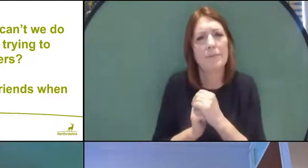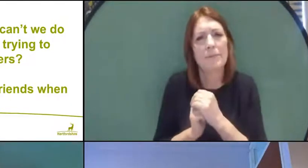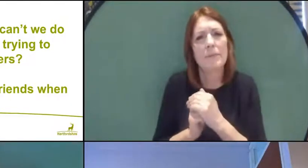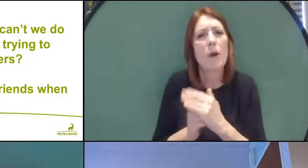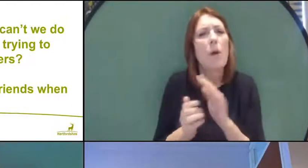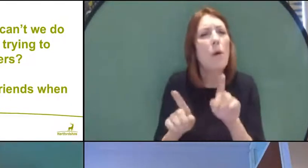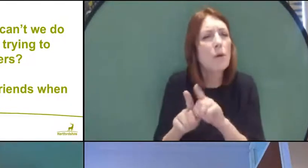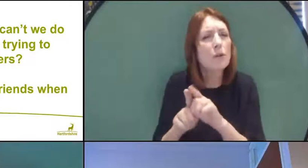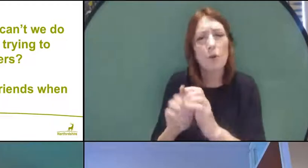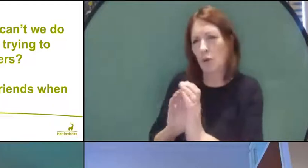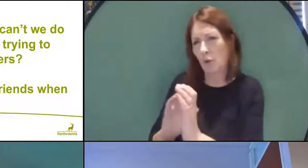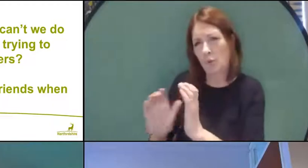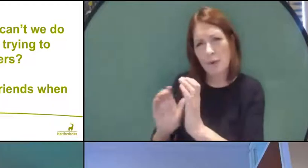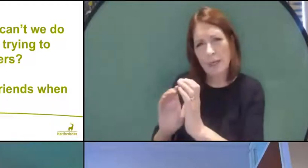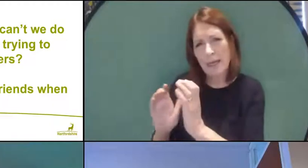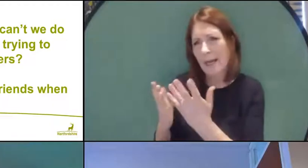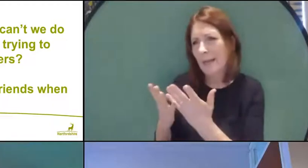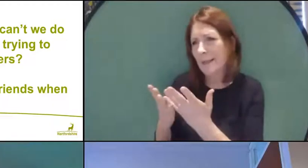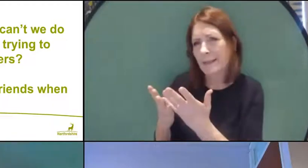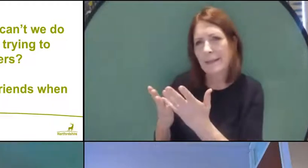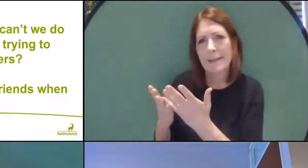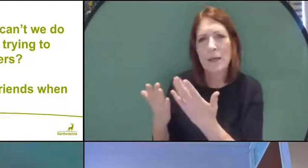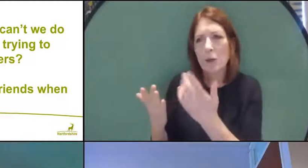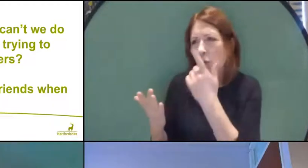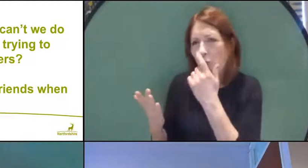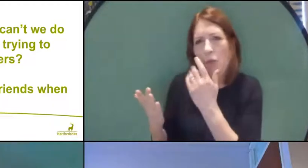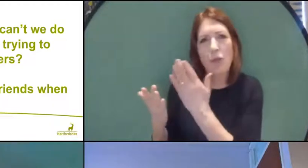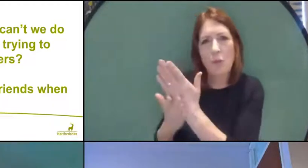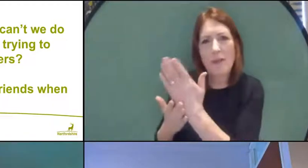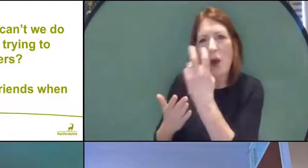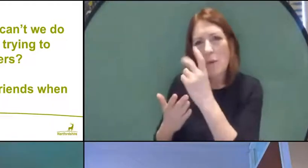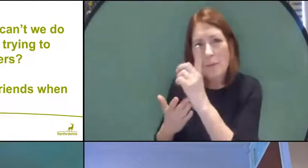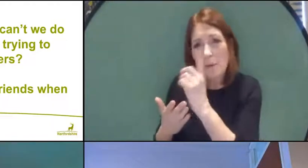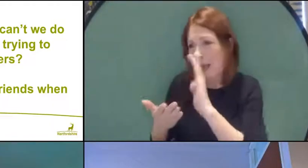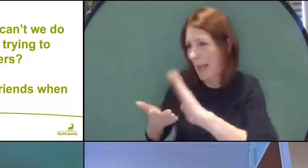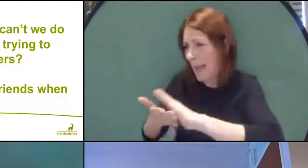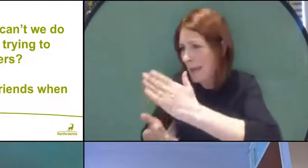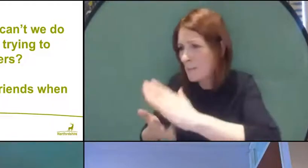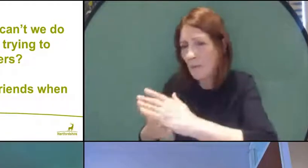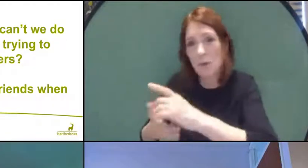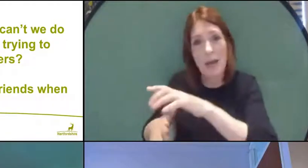older family members through other means - use your laptops, write to them. My mother